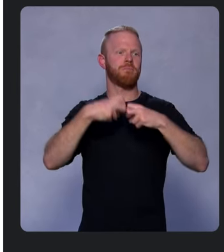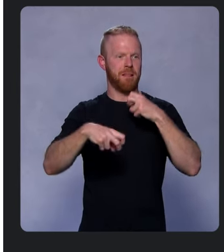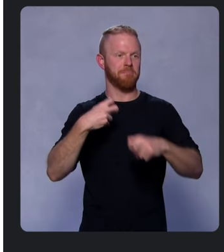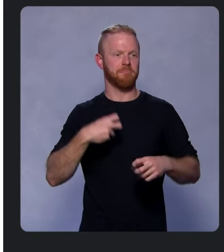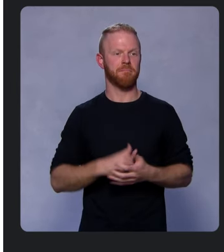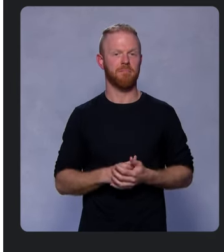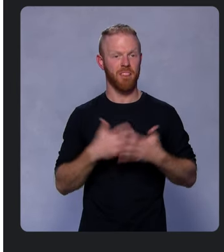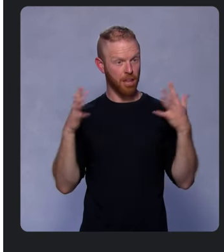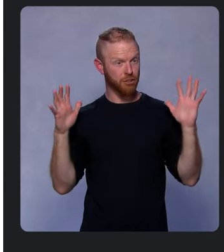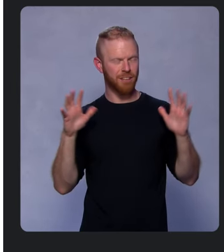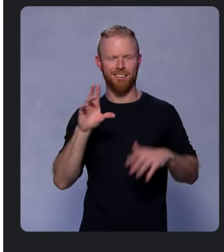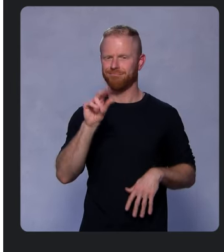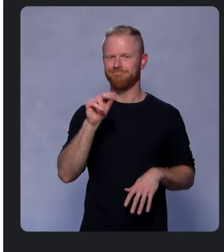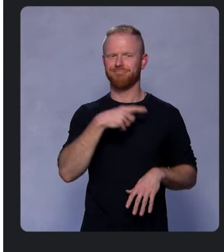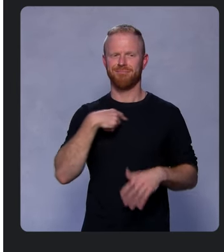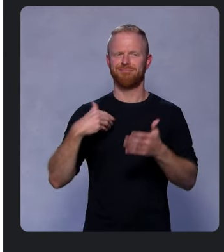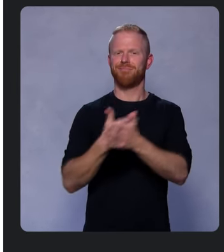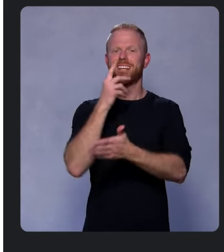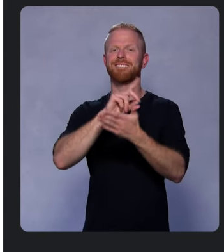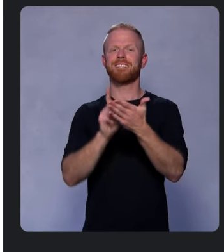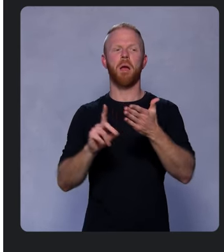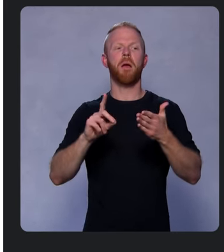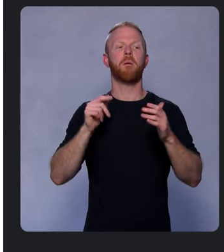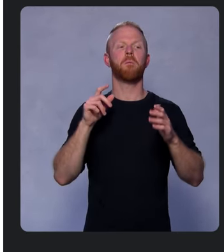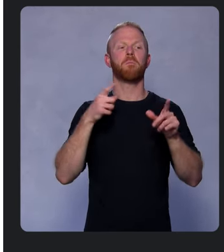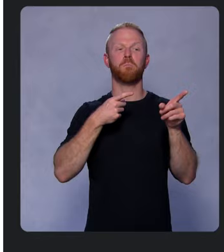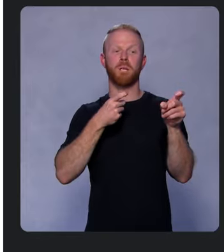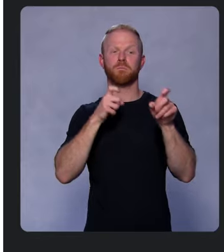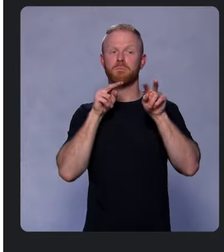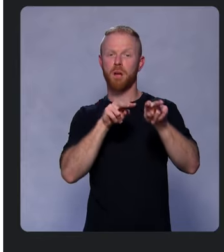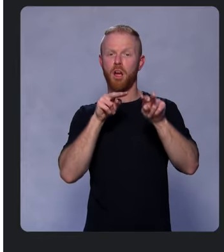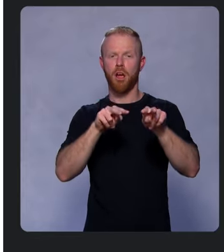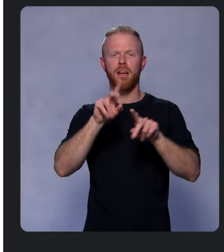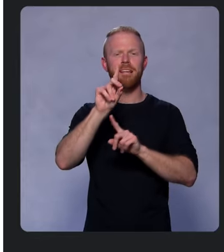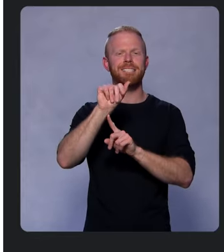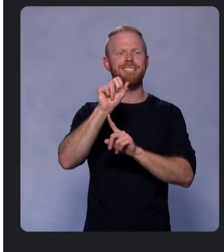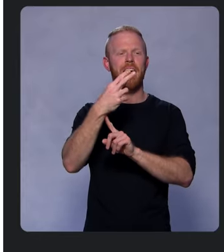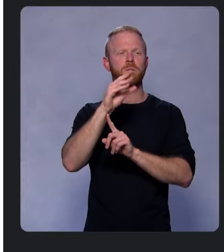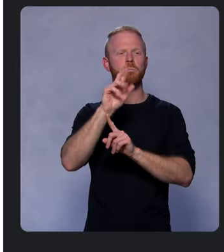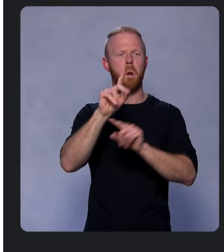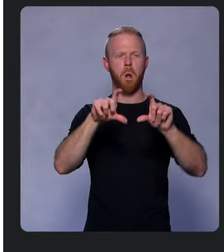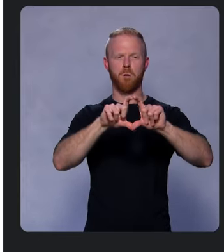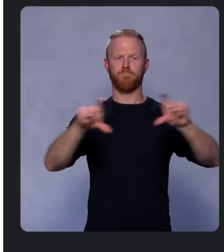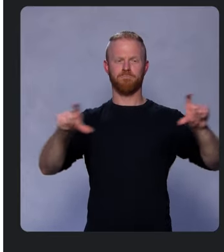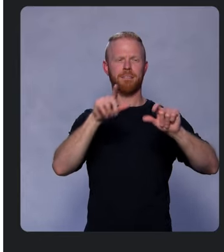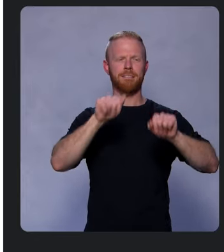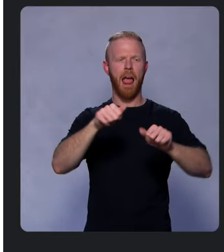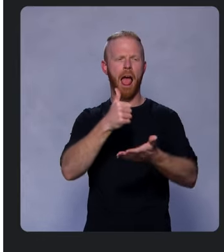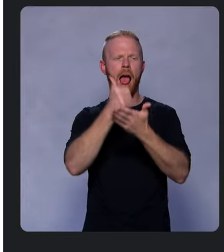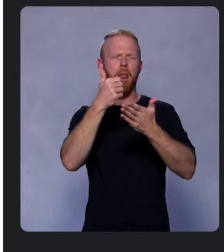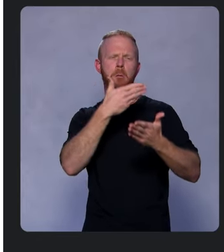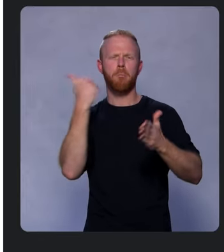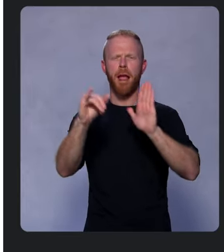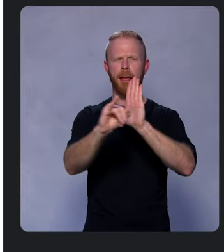We redesigned the Performance Monitoring dashboard to help you better identify your most crucial performance issues.